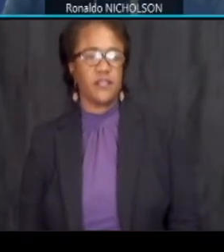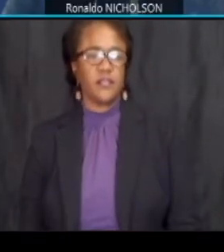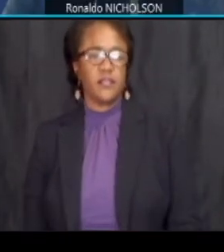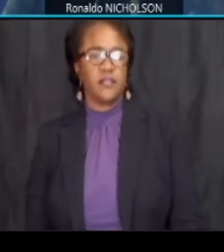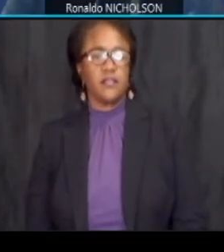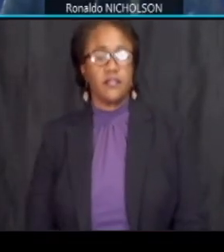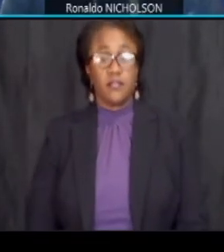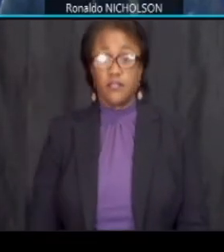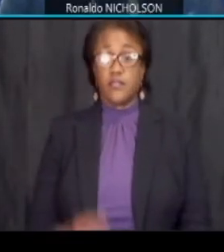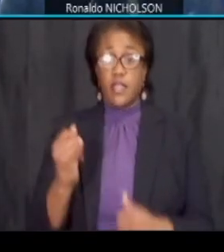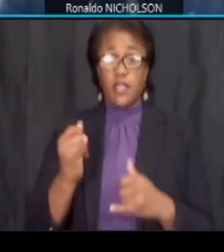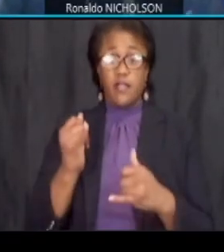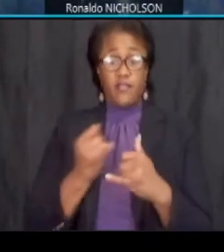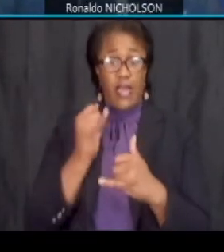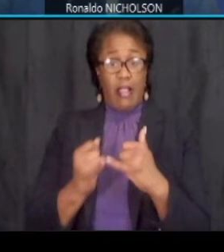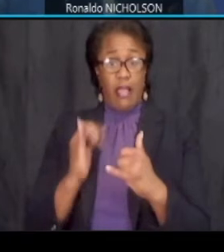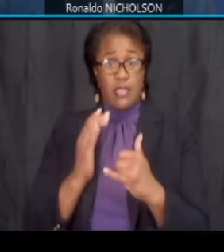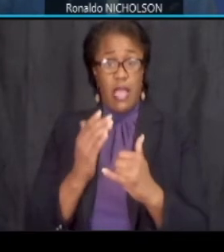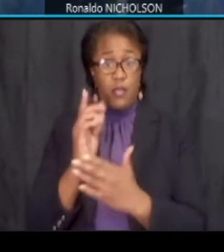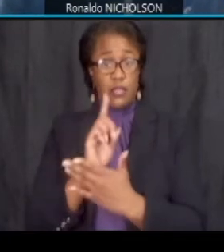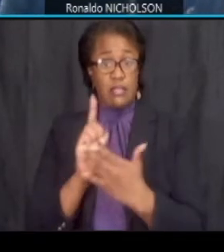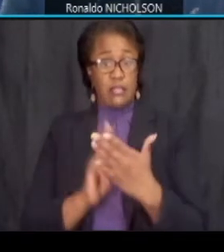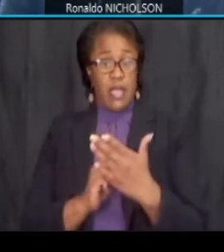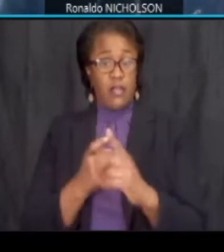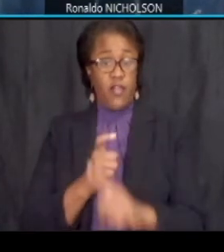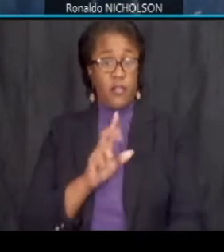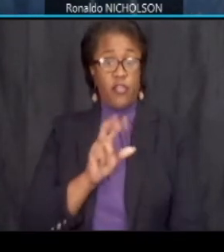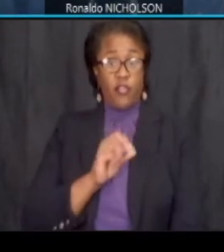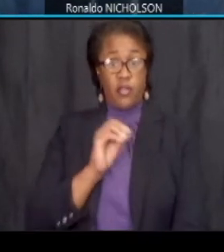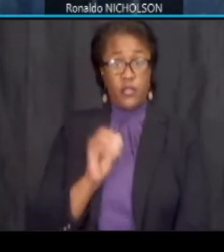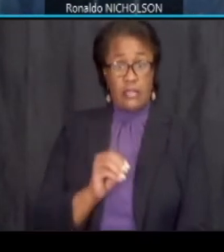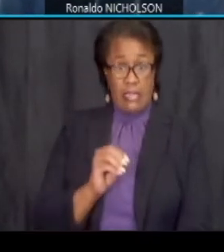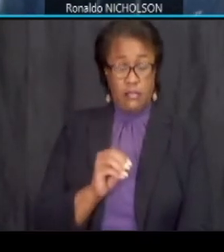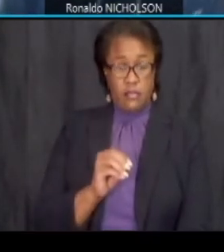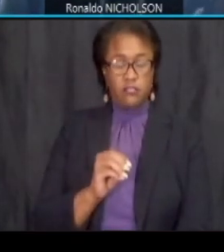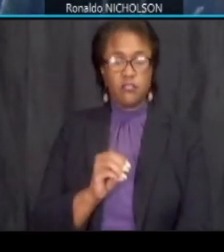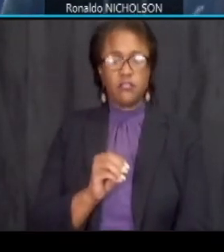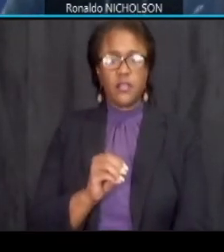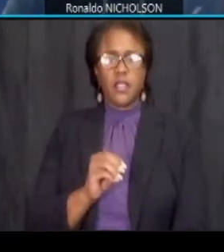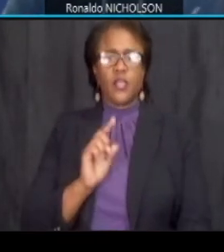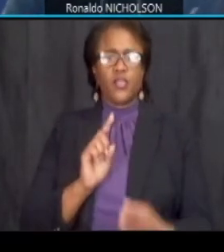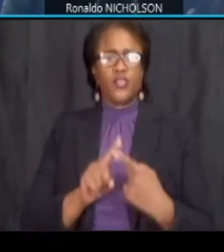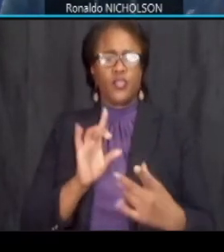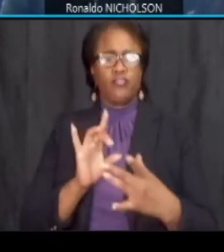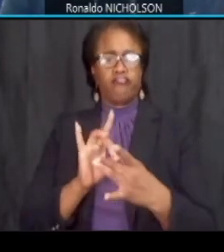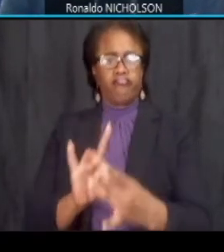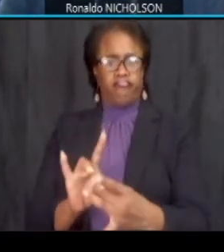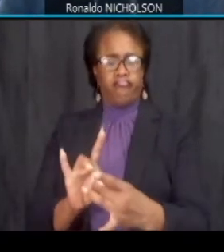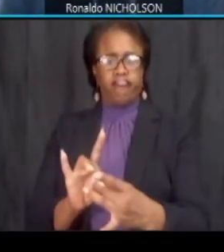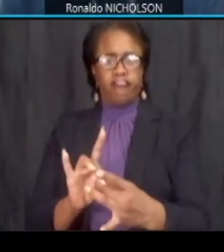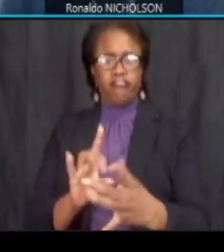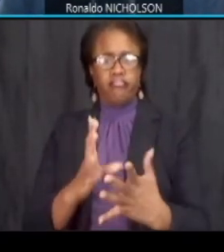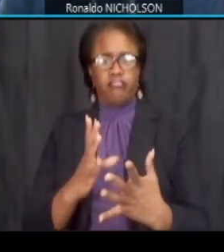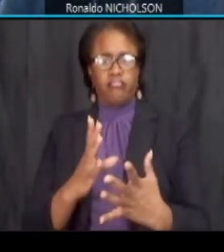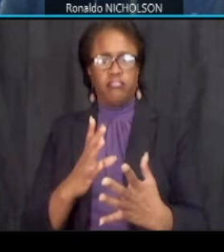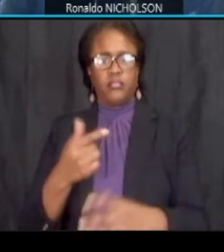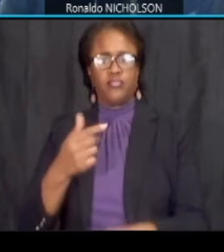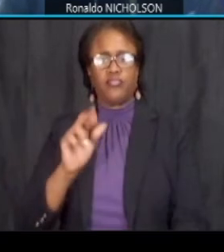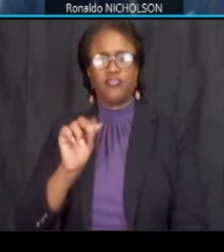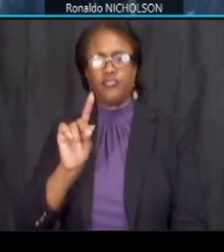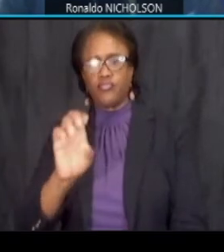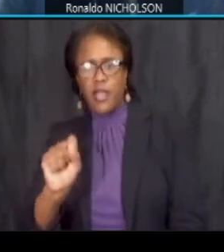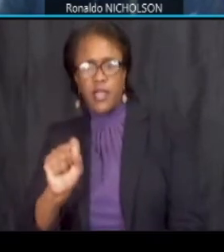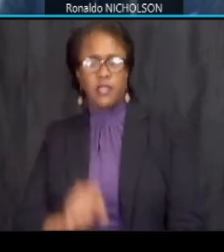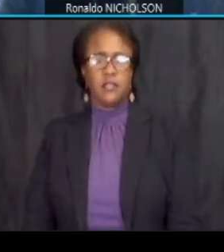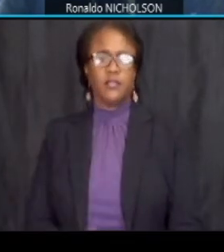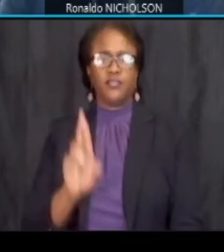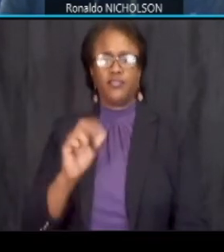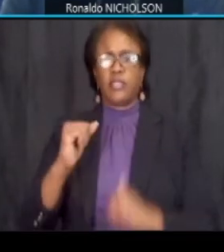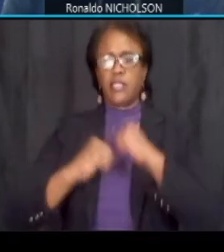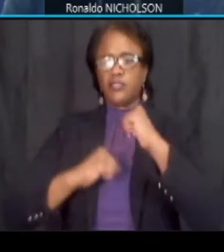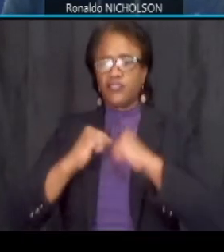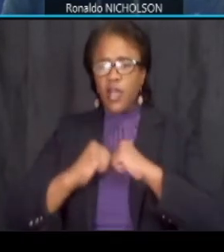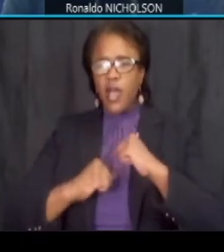and finalizing our design from the 30 stage in order to tie in grades reconstruct steps and